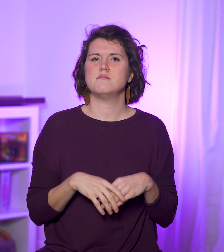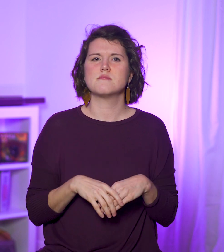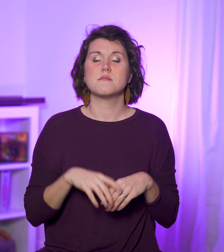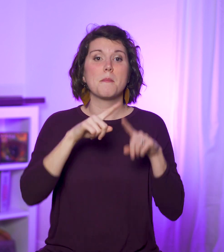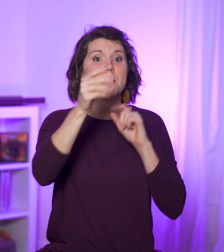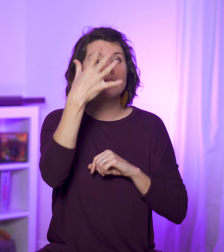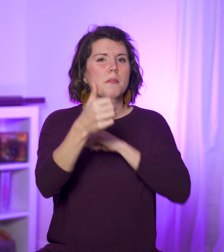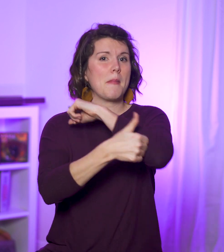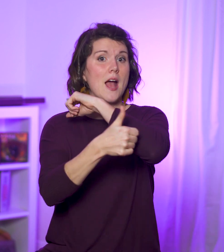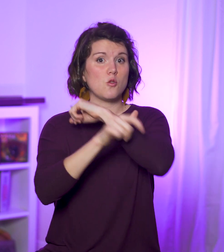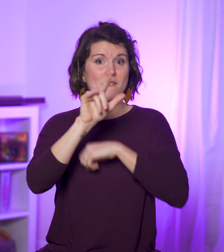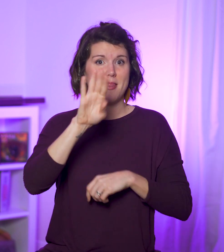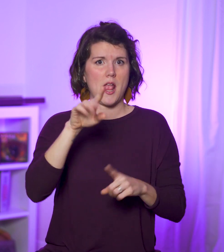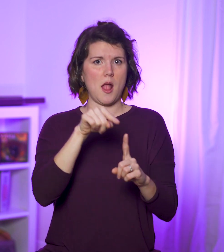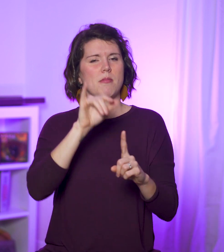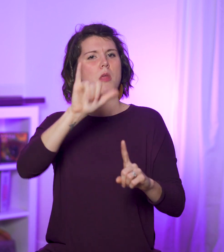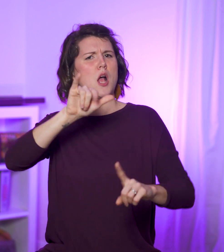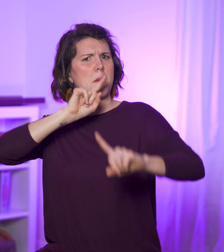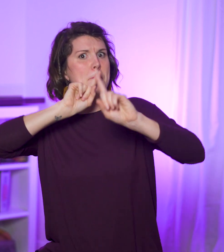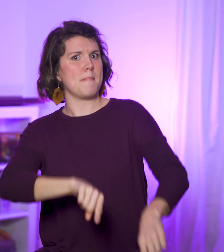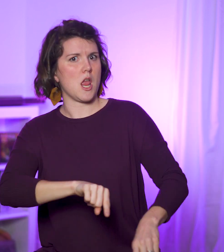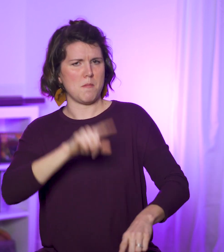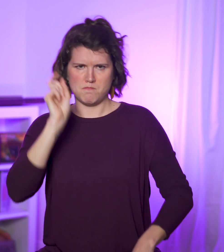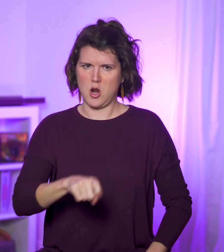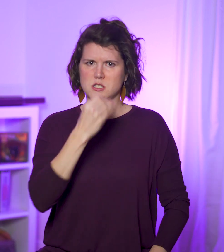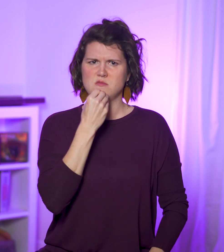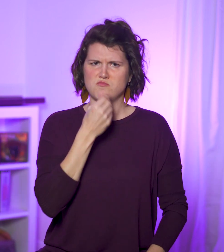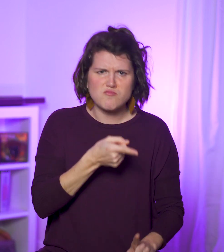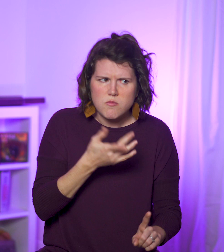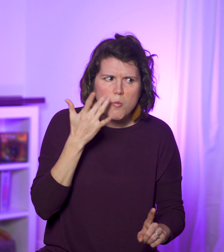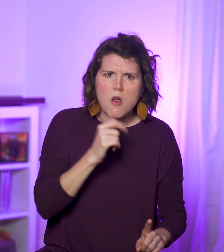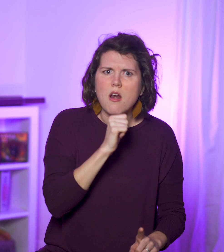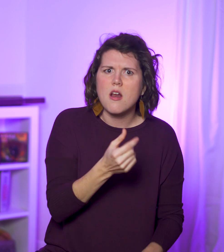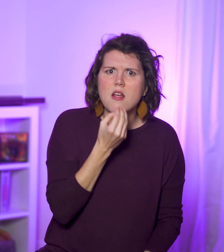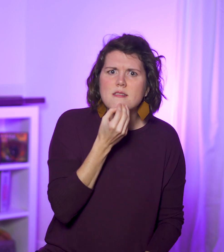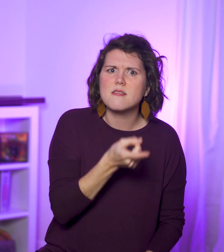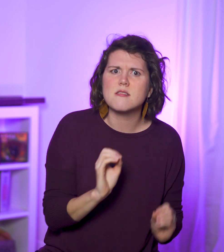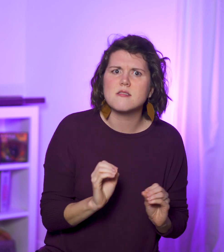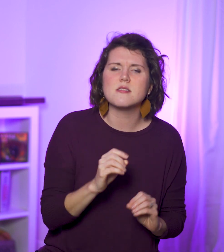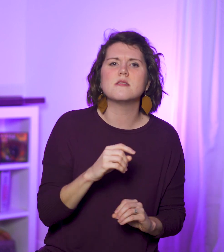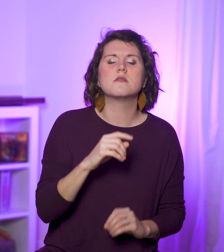We never see them eat the Passover lamb, which is a command. Why isn’t it mentioned?